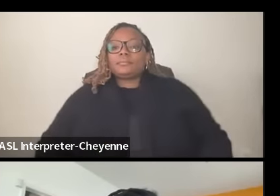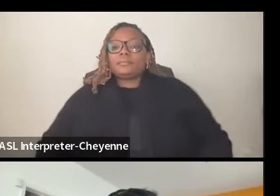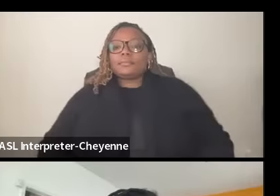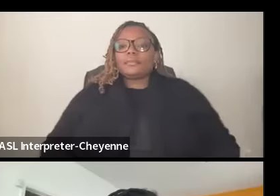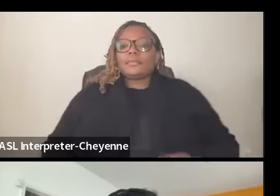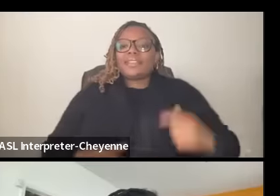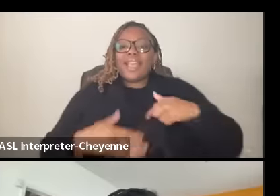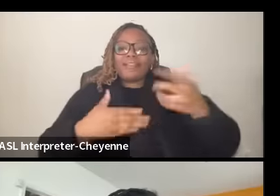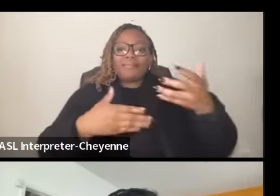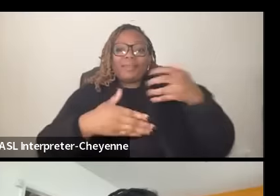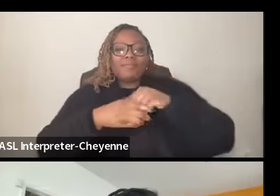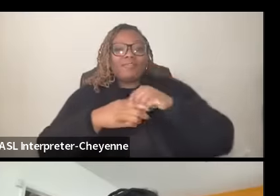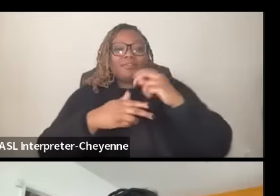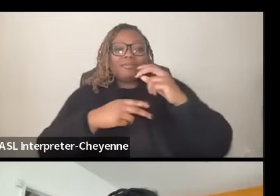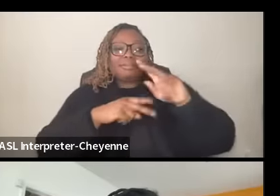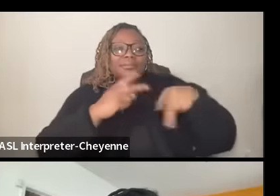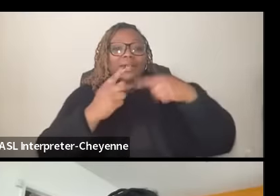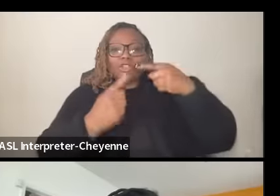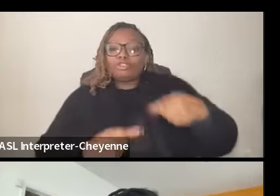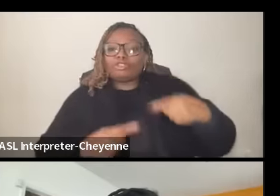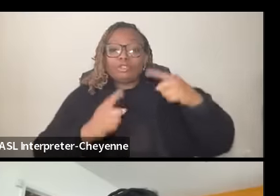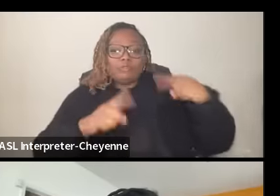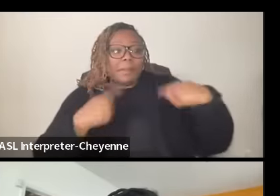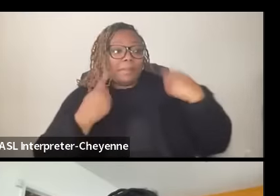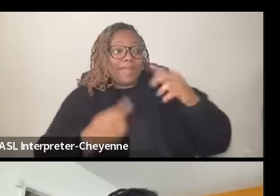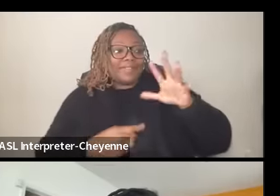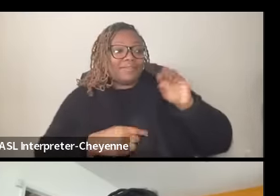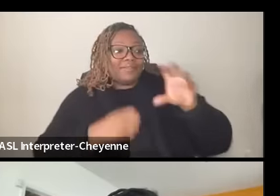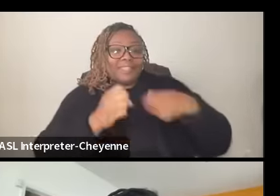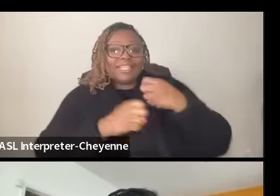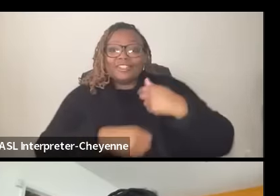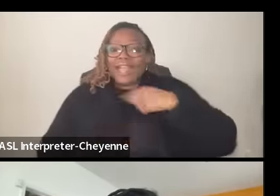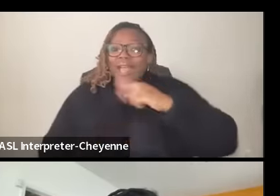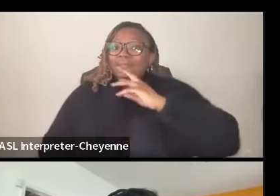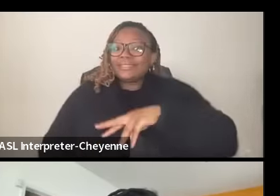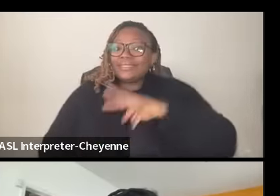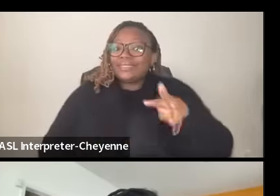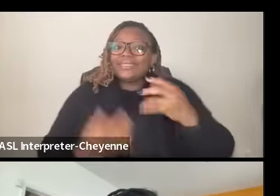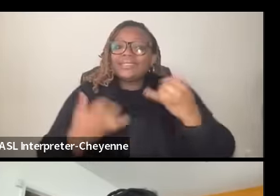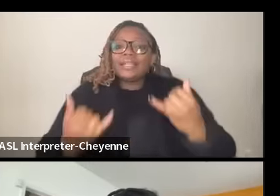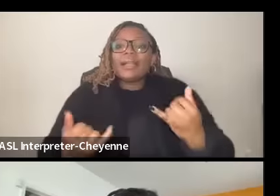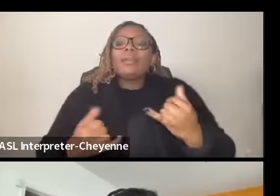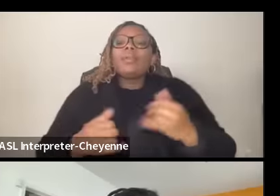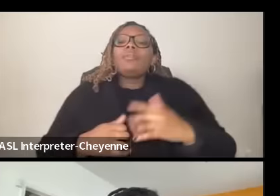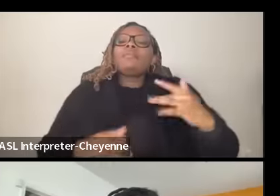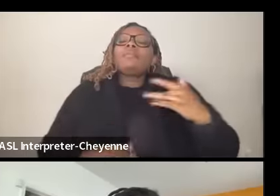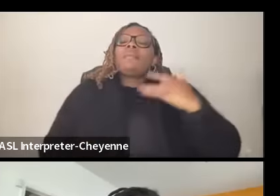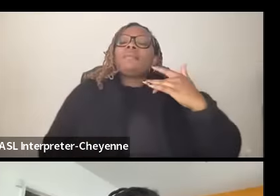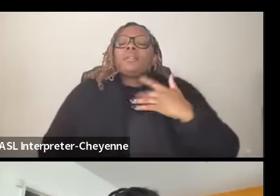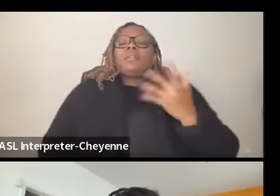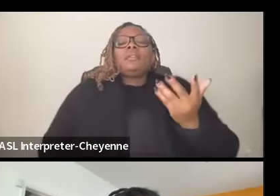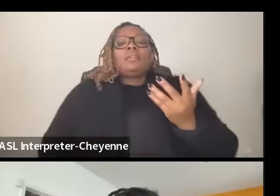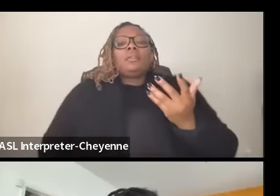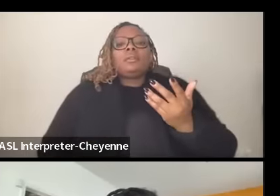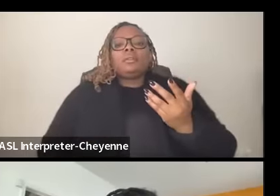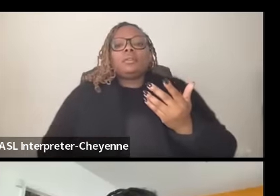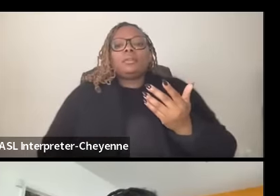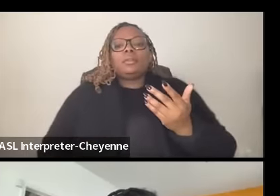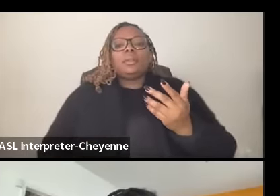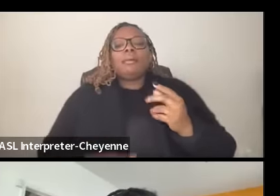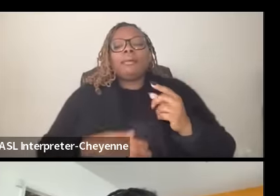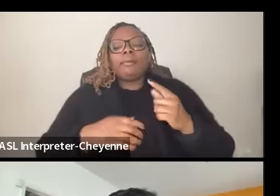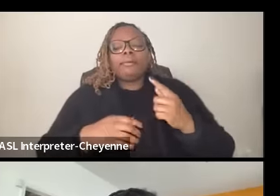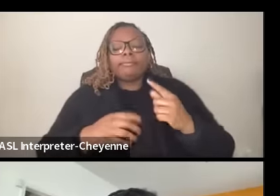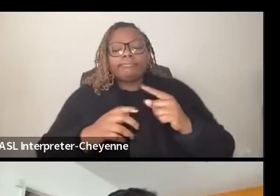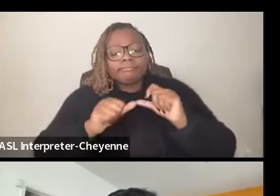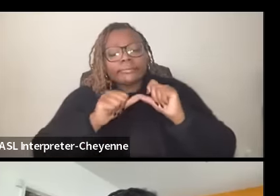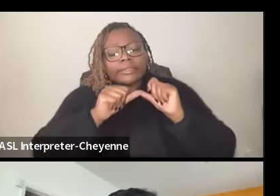the last 50 years I'm 66 so it it it does feel um like the Long Haul um and so I think a couple